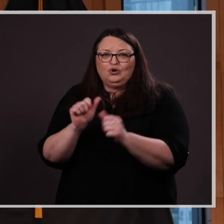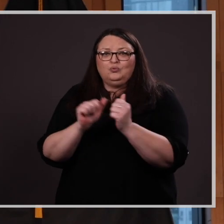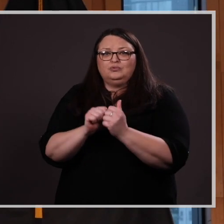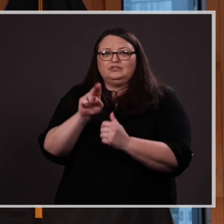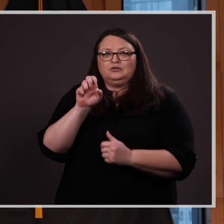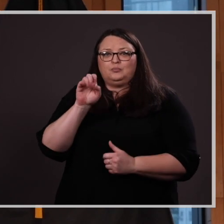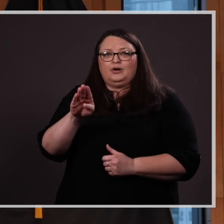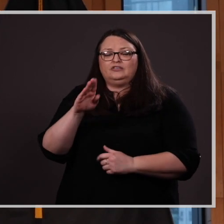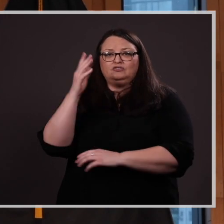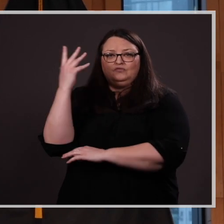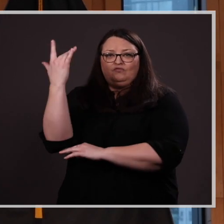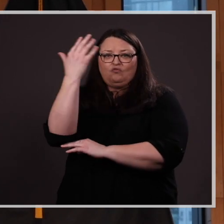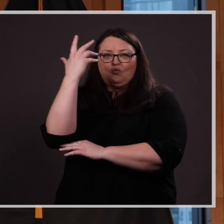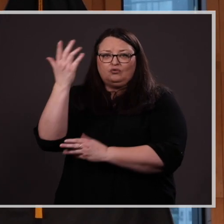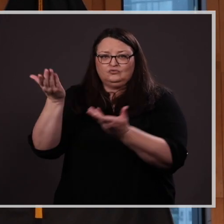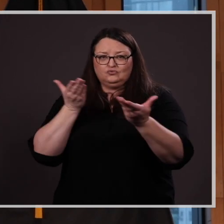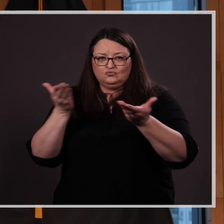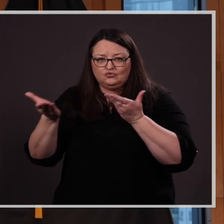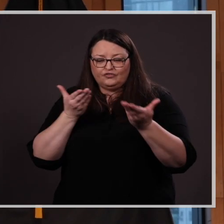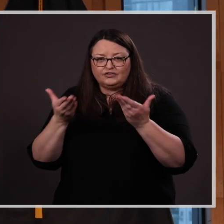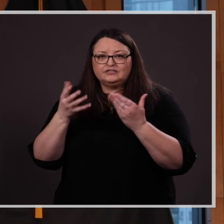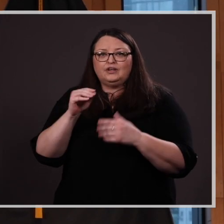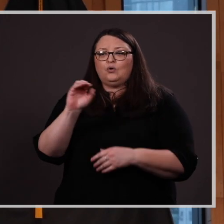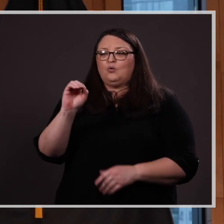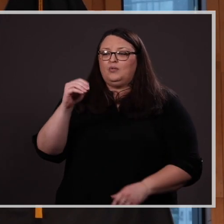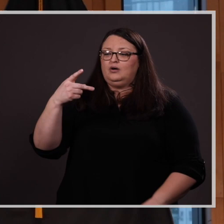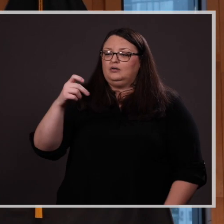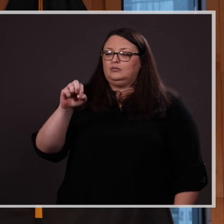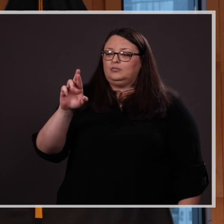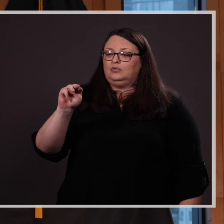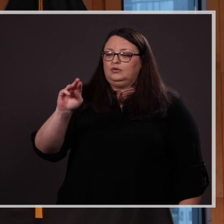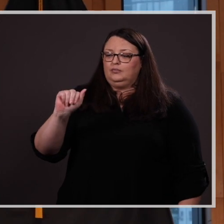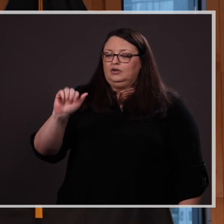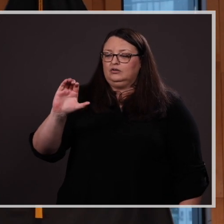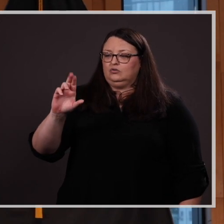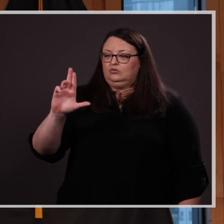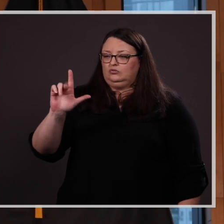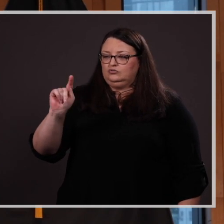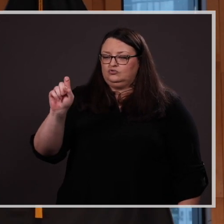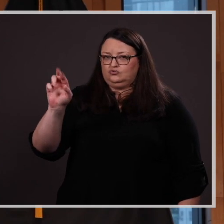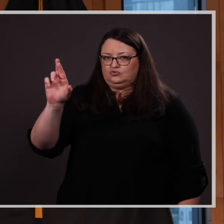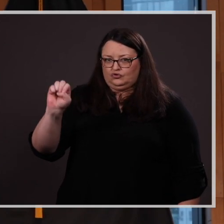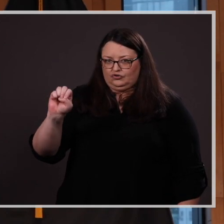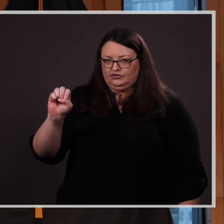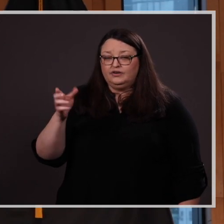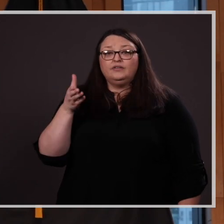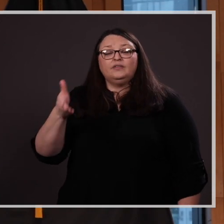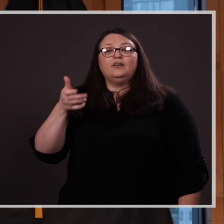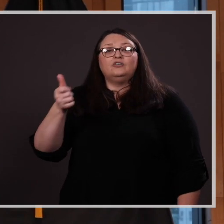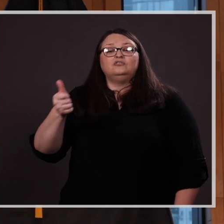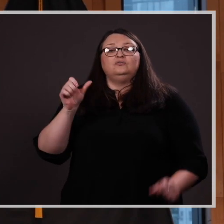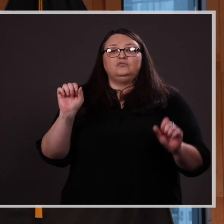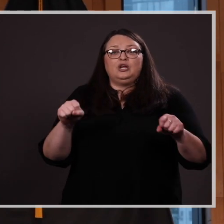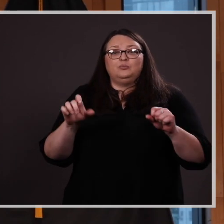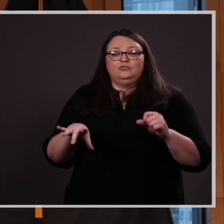Nebraska Forest Service and Omaha Permaculture. It was there that she was able to find the